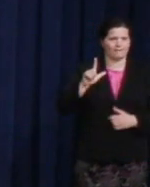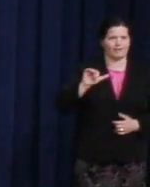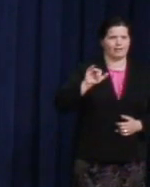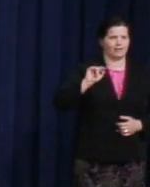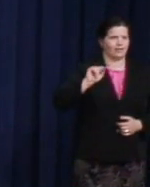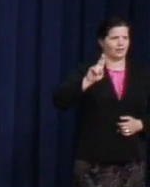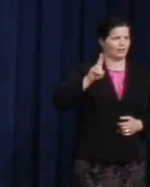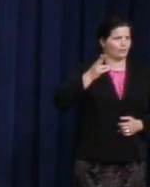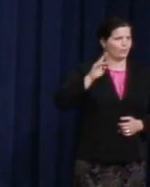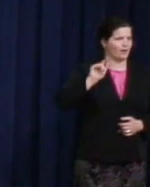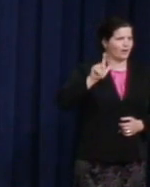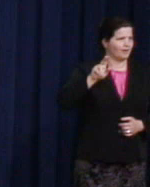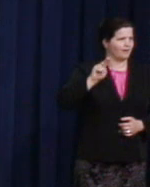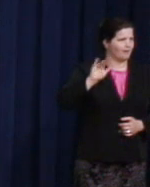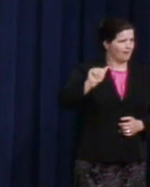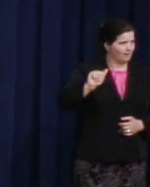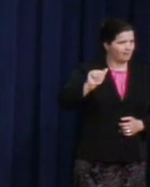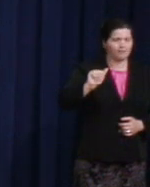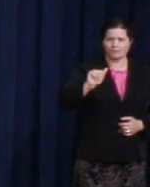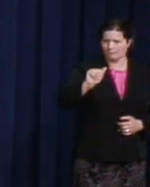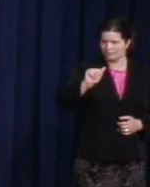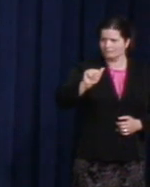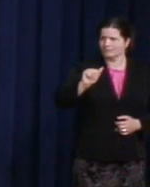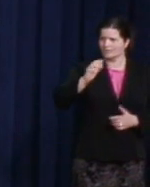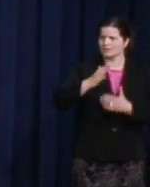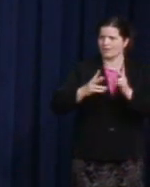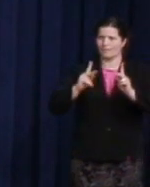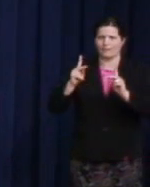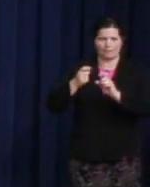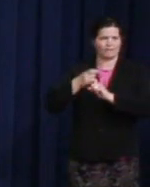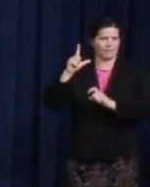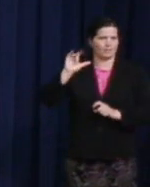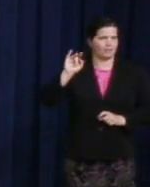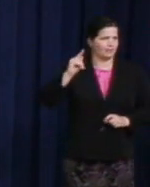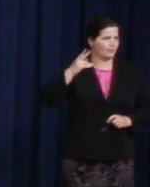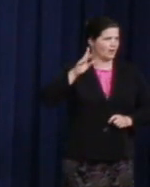where hopefully the recognition of one of their most famous Lithuanian-Americans,